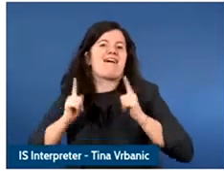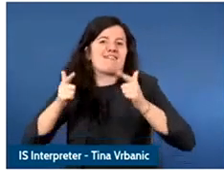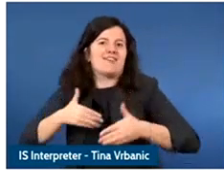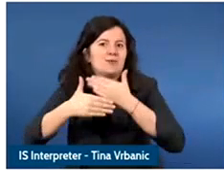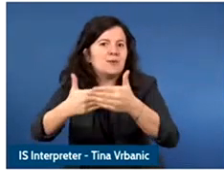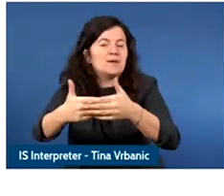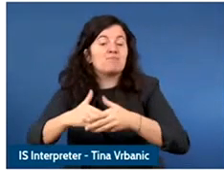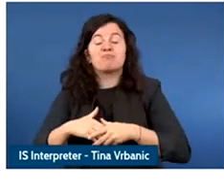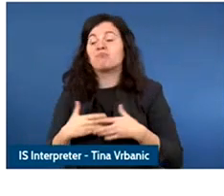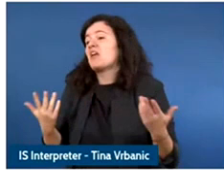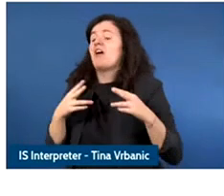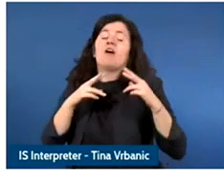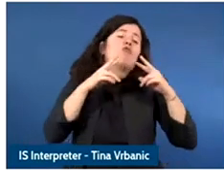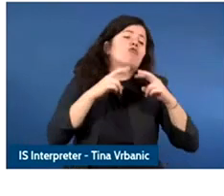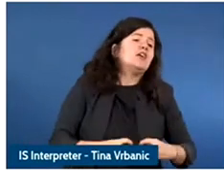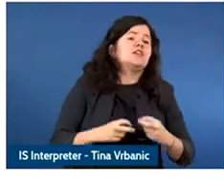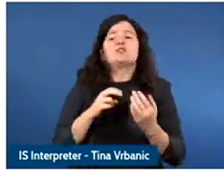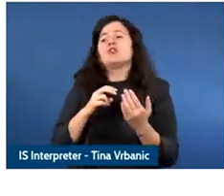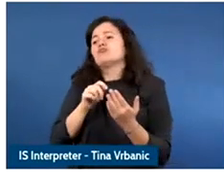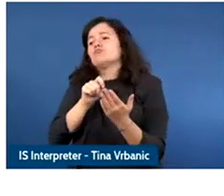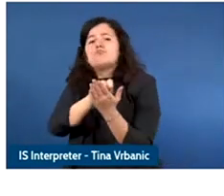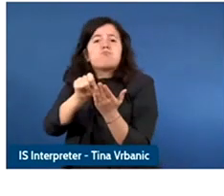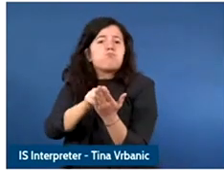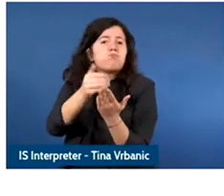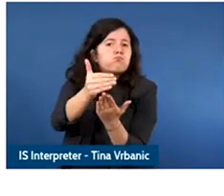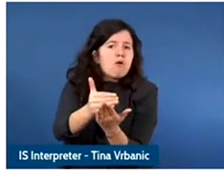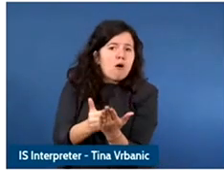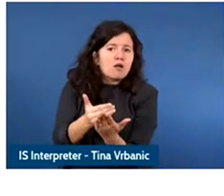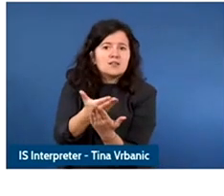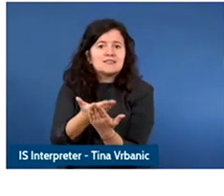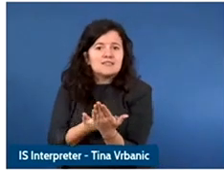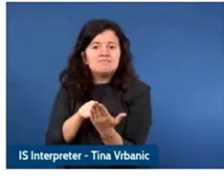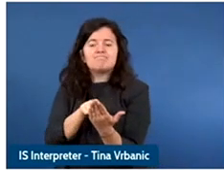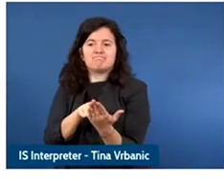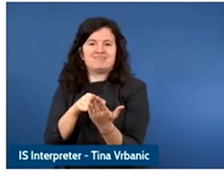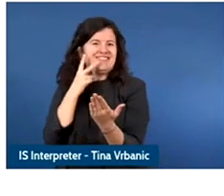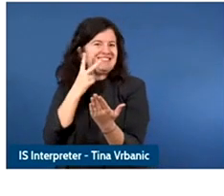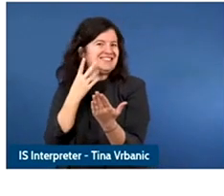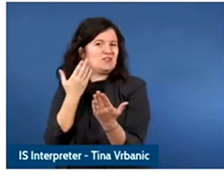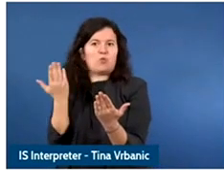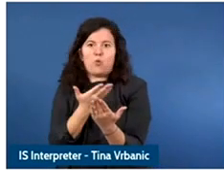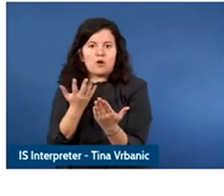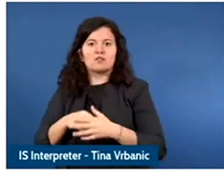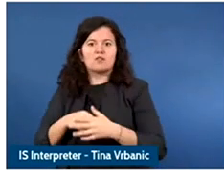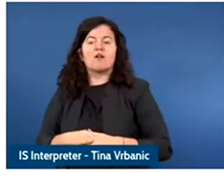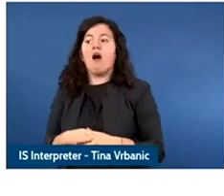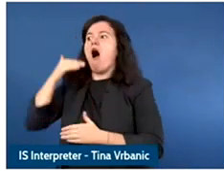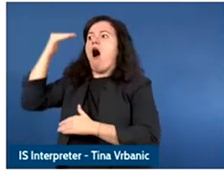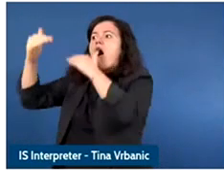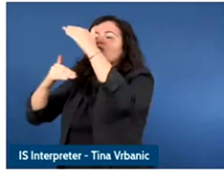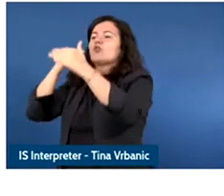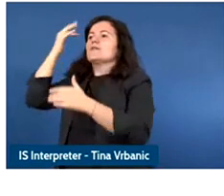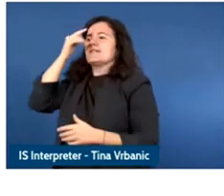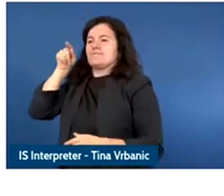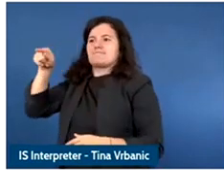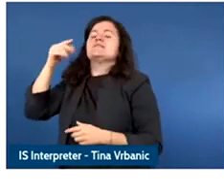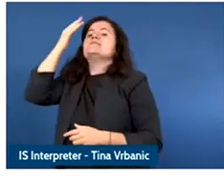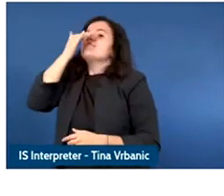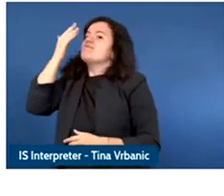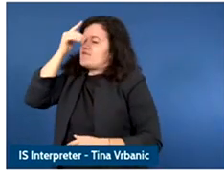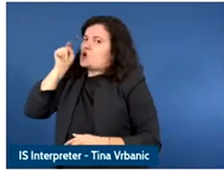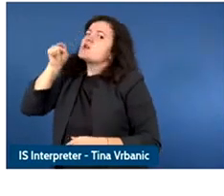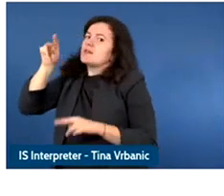policy making is a at times dreich by concerns by adult and is young people may